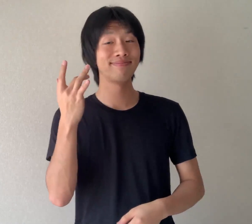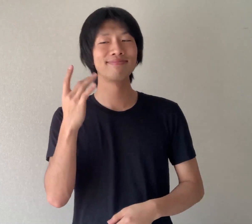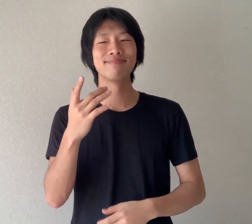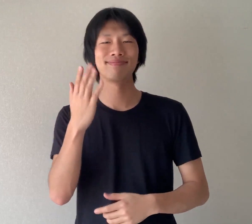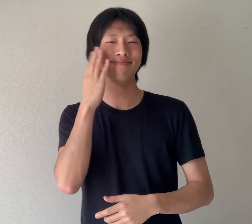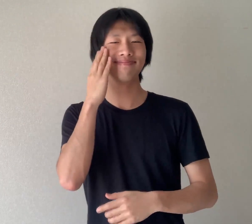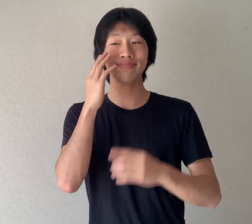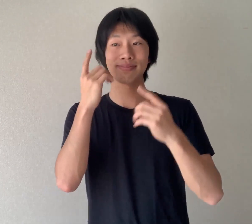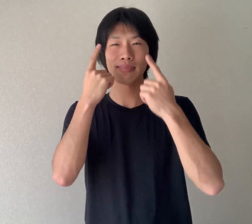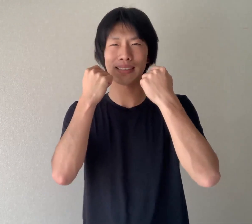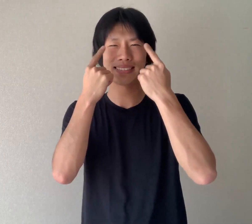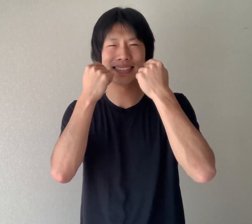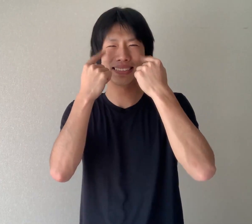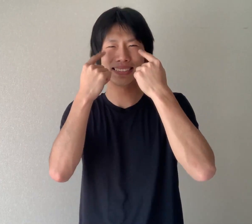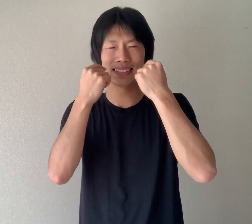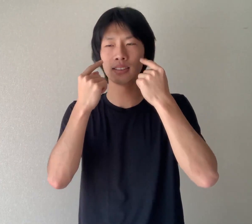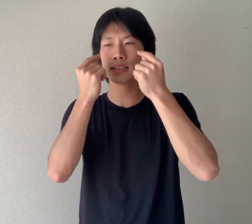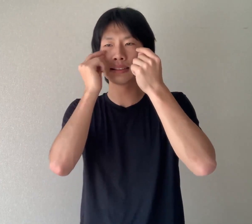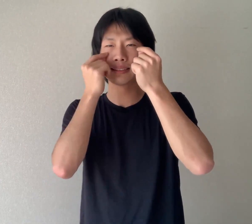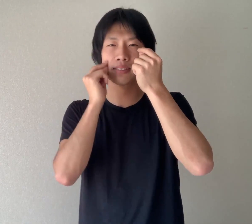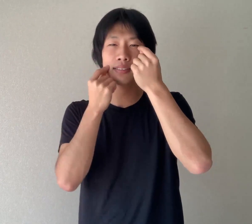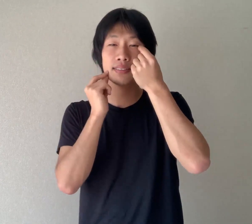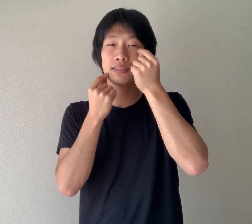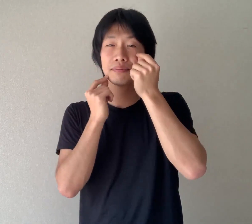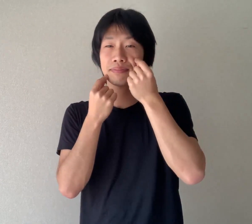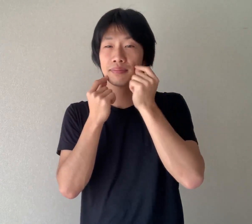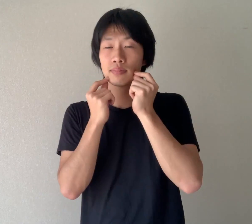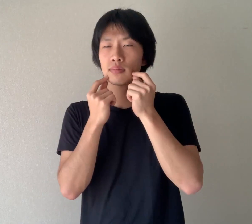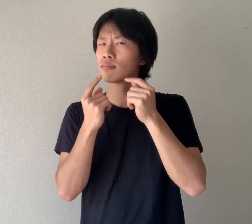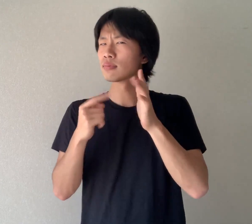It is signed this way to show shedding tears.